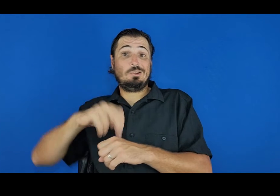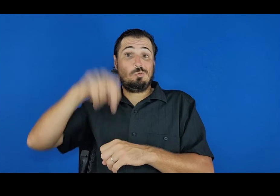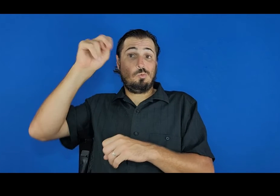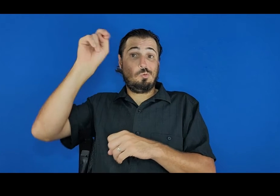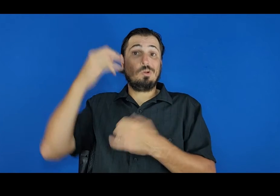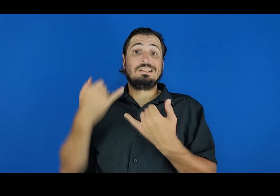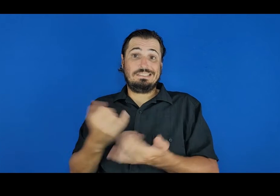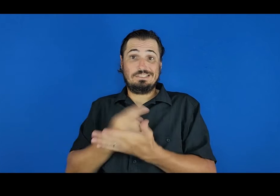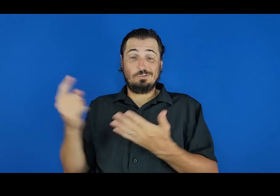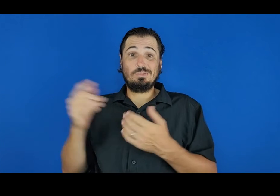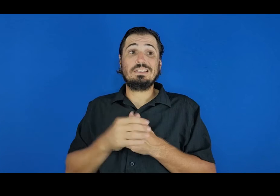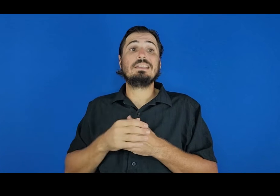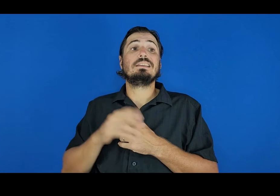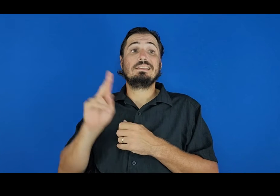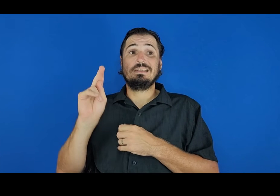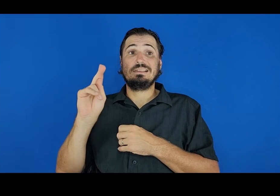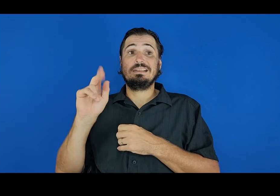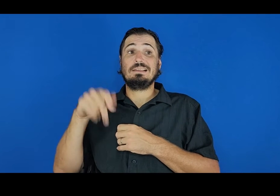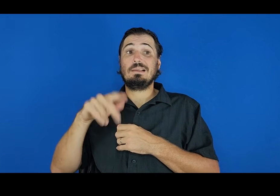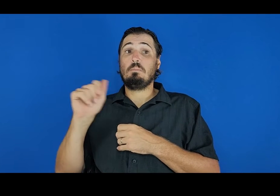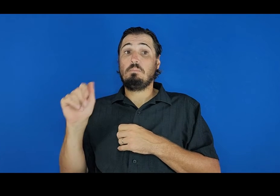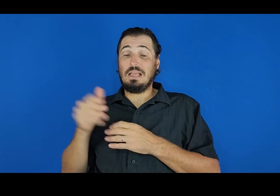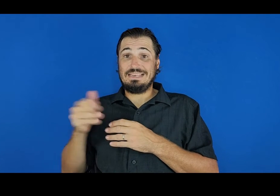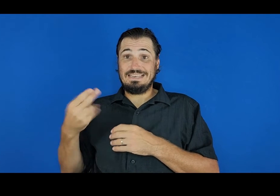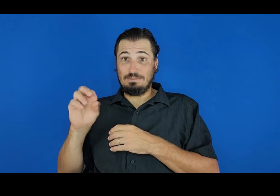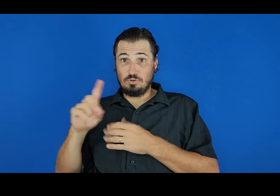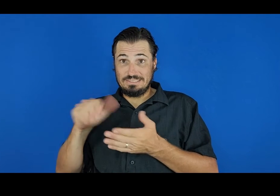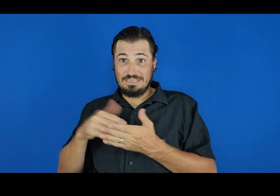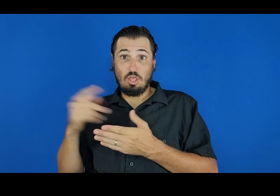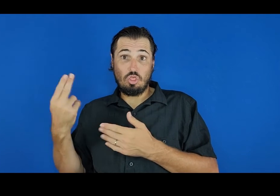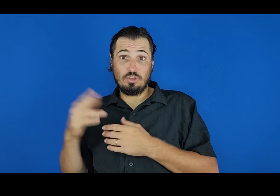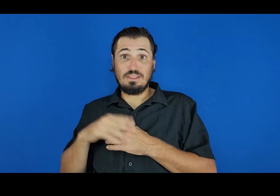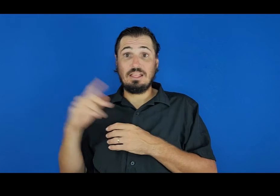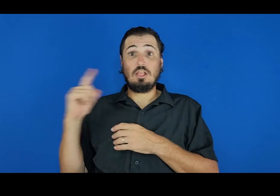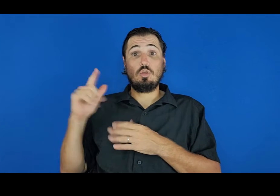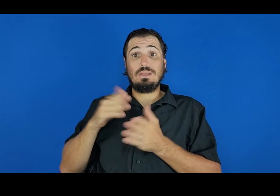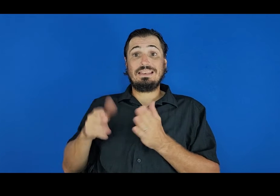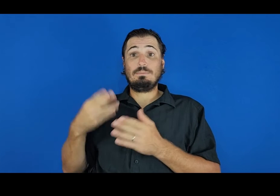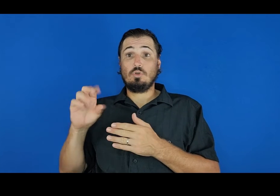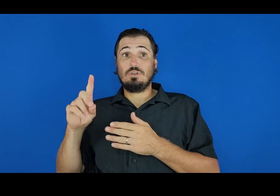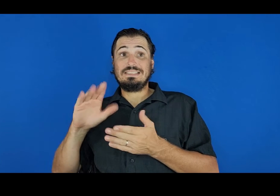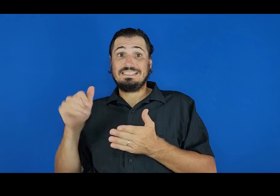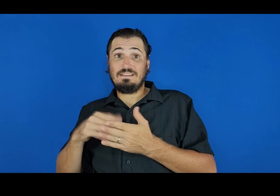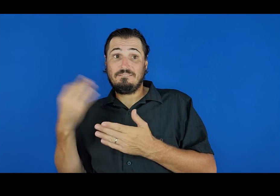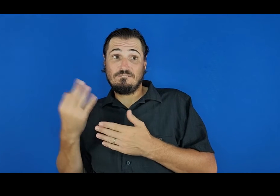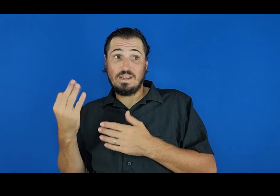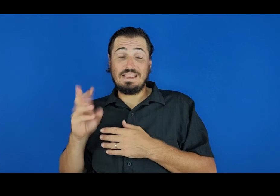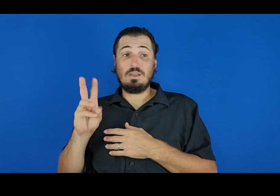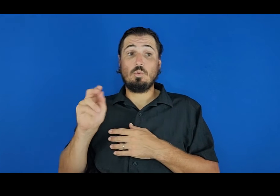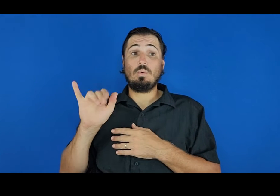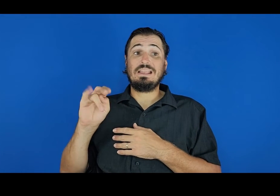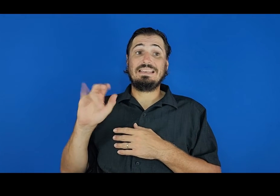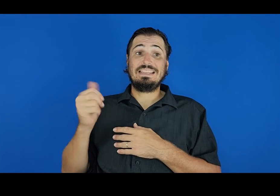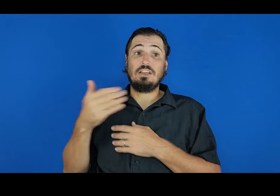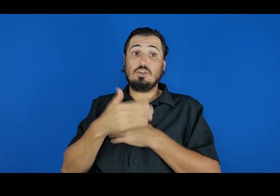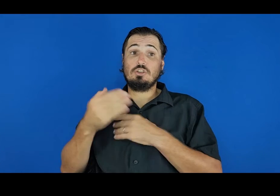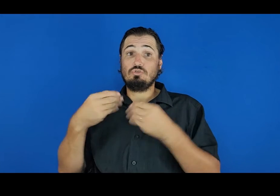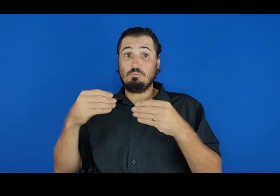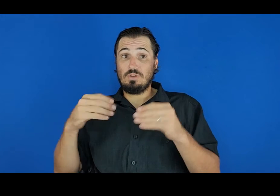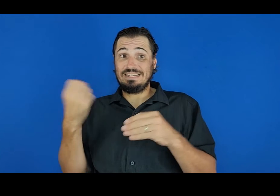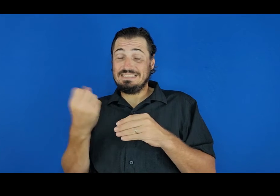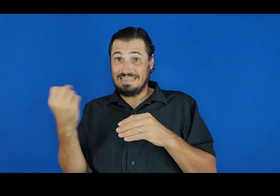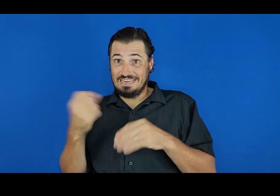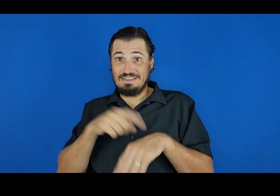The Wilcox and Hawaii Health Systems van will be at the Kapaa Neighborhood Center on Thursday, Lihue Neighborhood Center on Friday, and Wainiha Country Market on Saturday, from